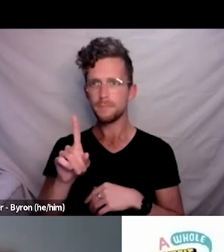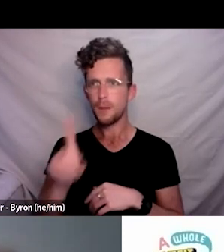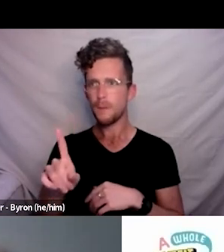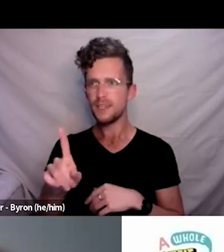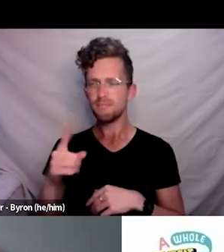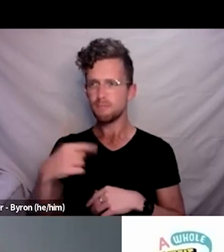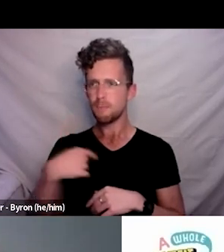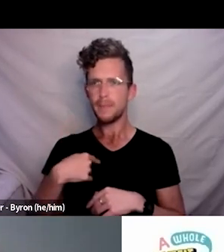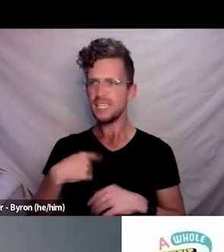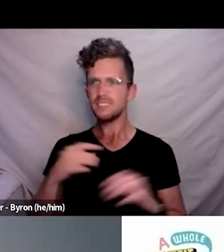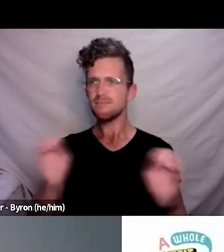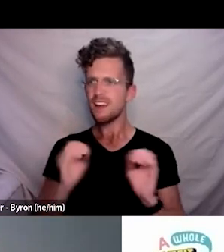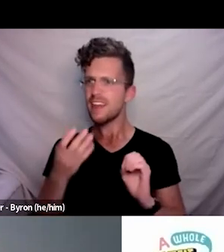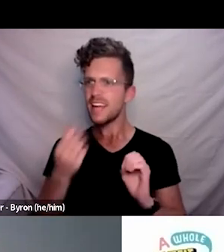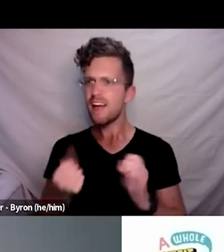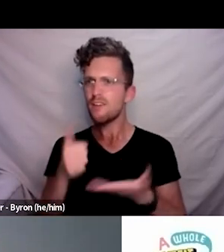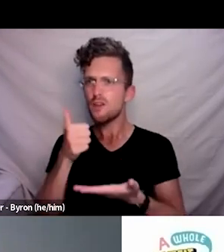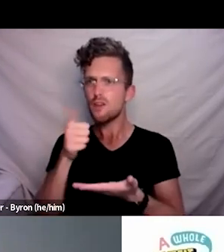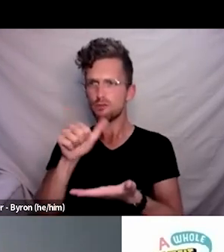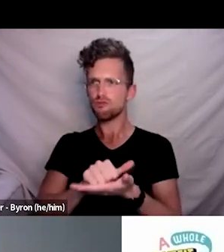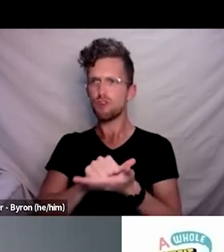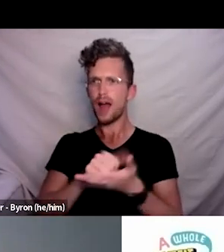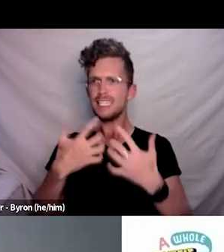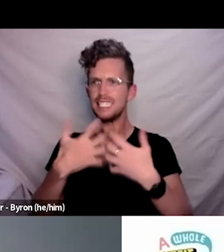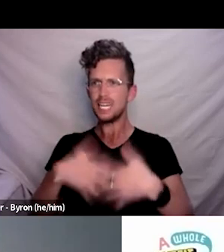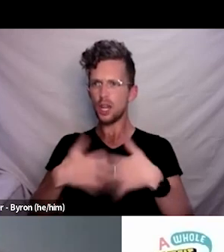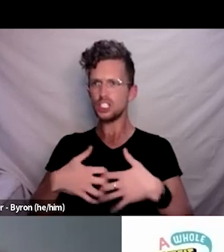They do not understand because this is an able bodied business and this is the thing